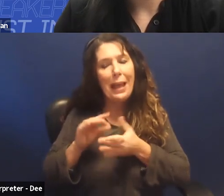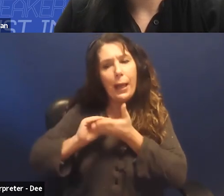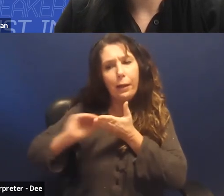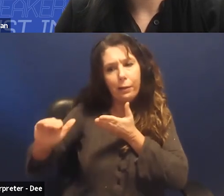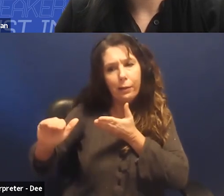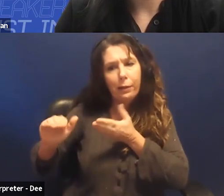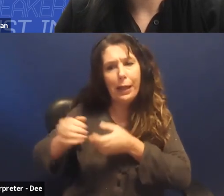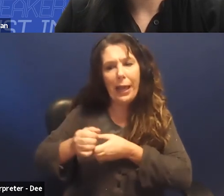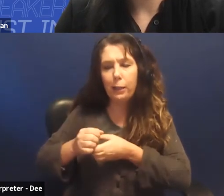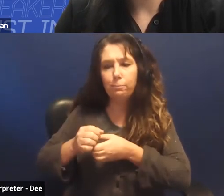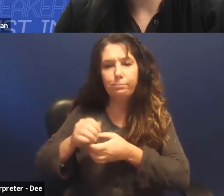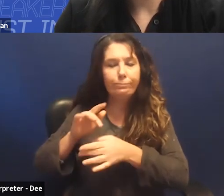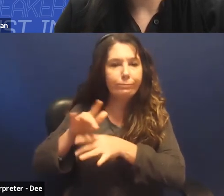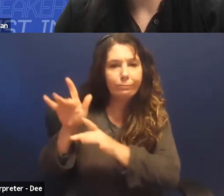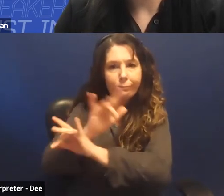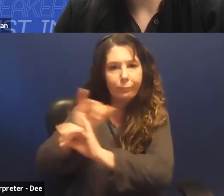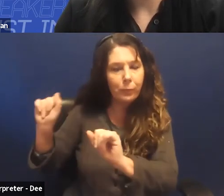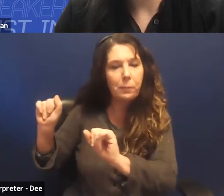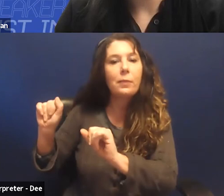peoples and whose land that is located.